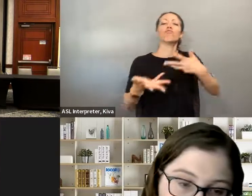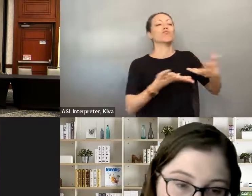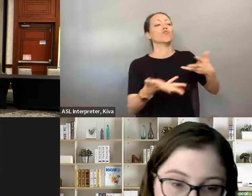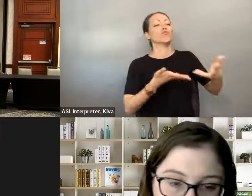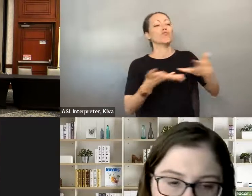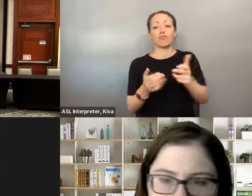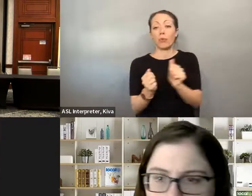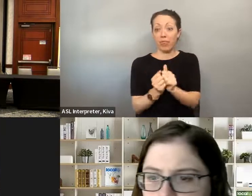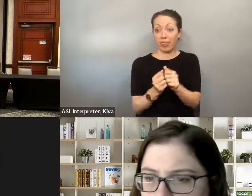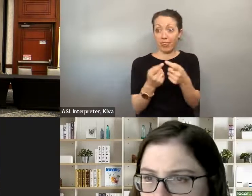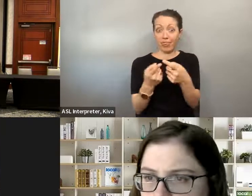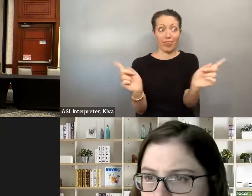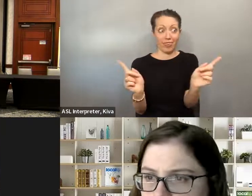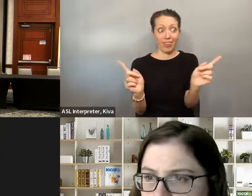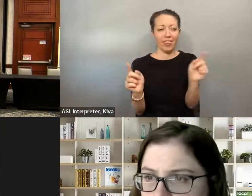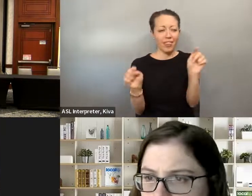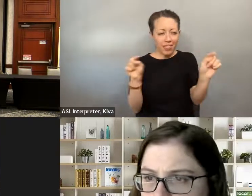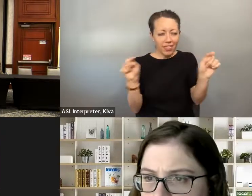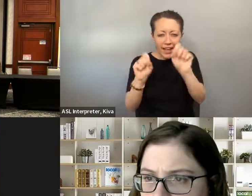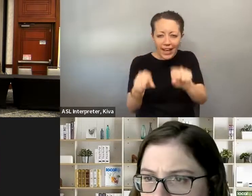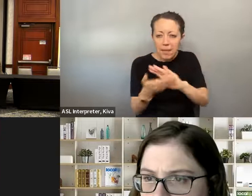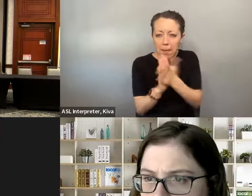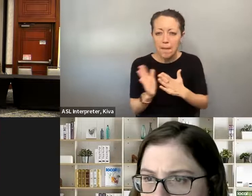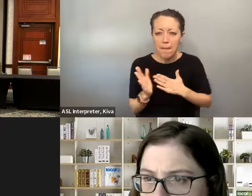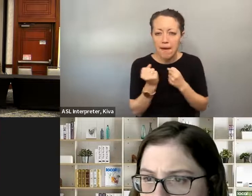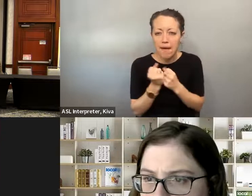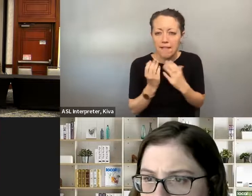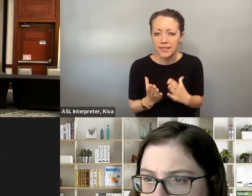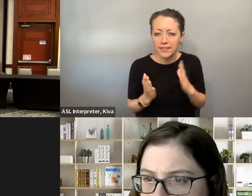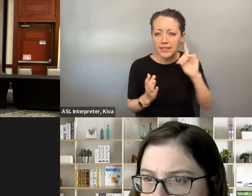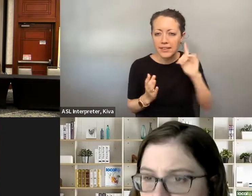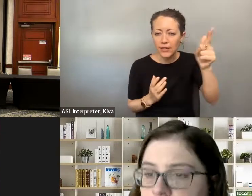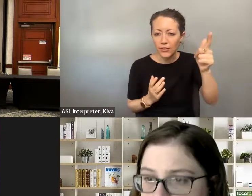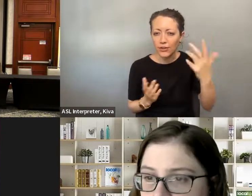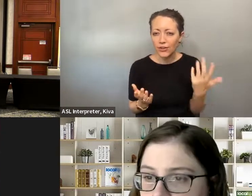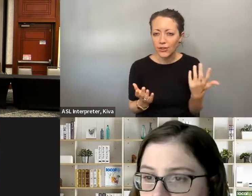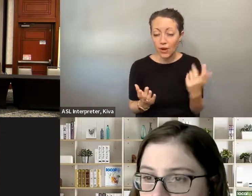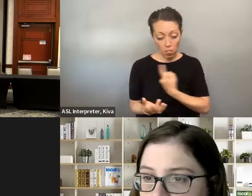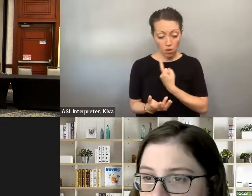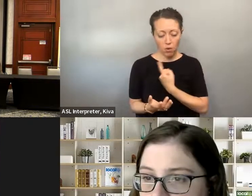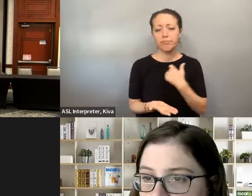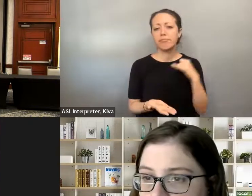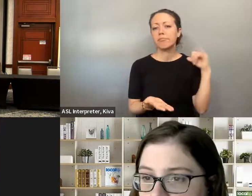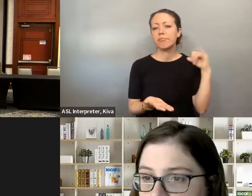going to be your biggest cheerleaders. So always treat everybody that you're dealing with, that's going to be the So always treat everybody that you're you're dealing with that's going to be the person who's gonna help me move forward, you know, cause you're not gonna do it by yourself.